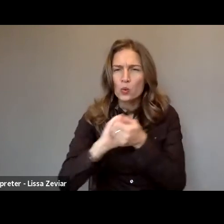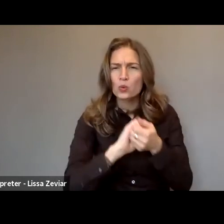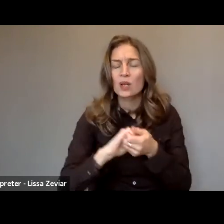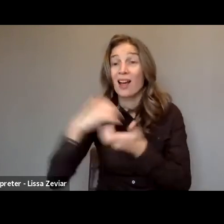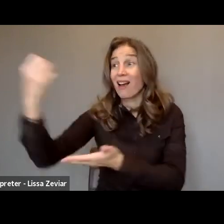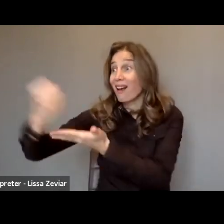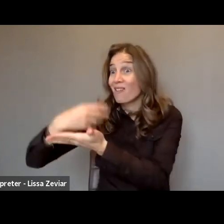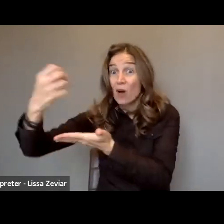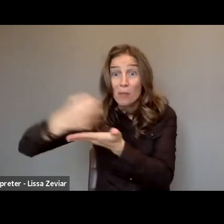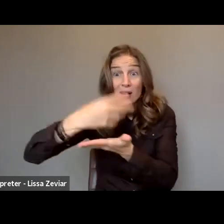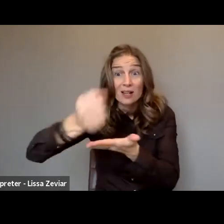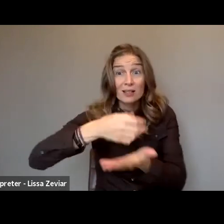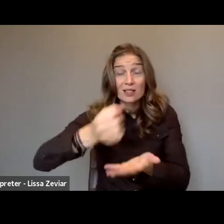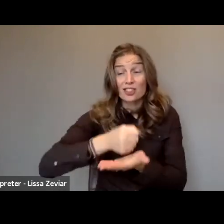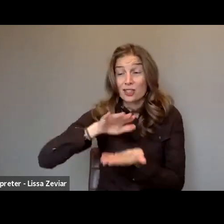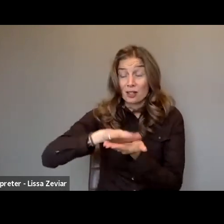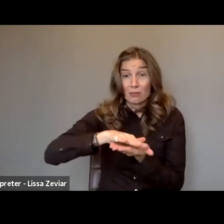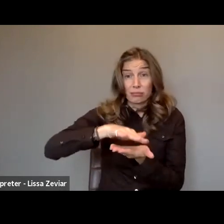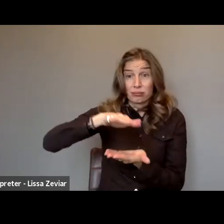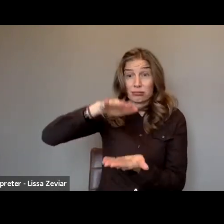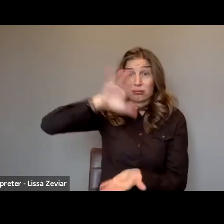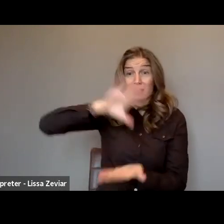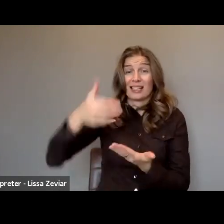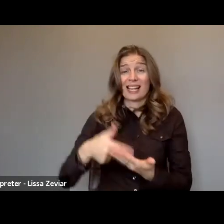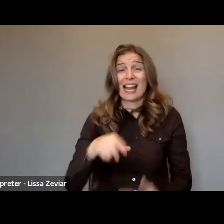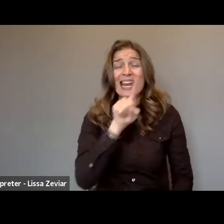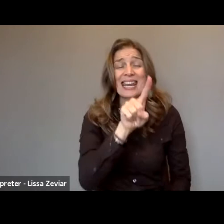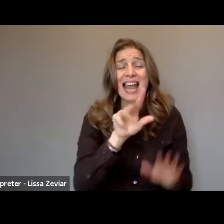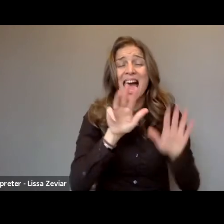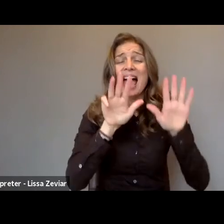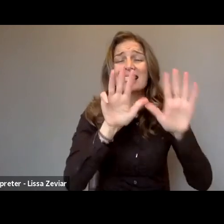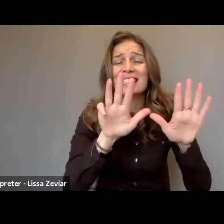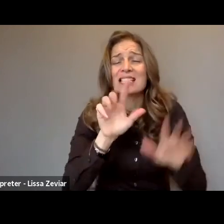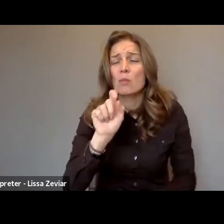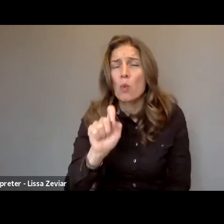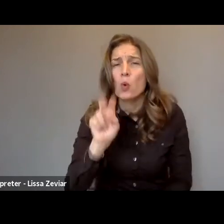the 19.2% of women are women with disabilities.